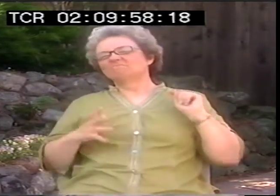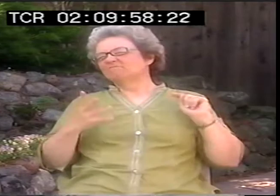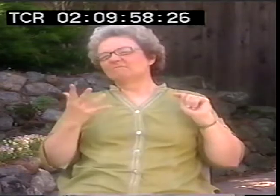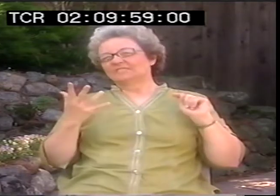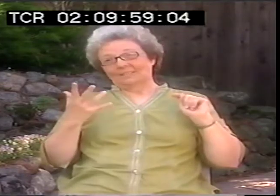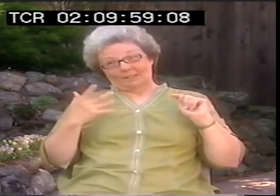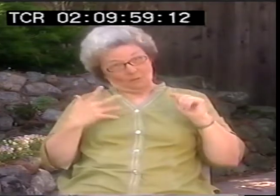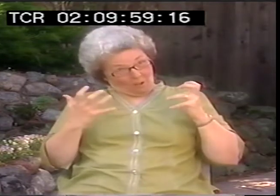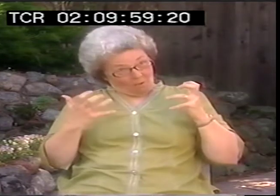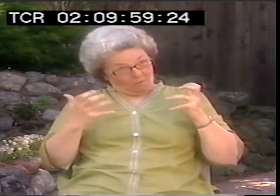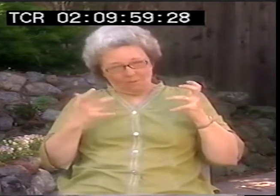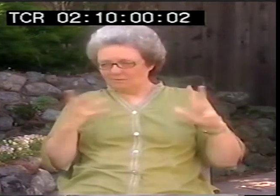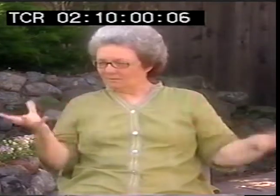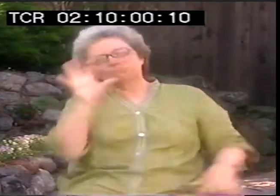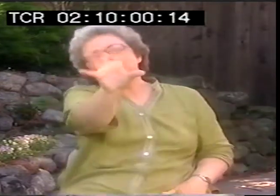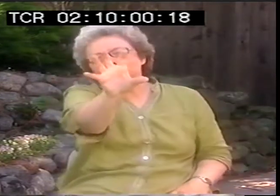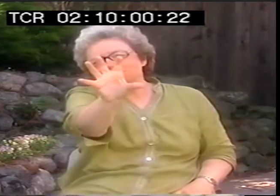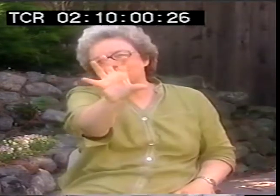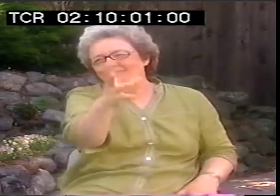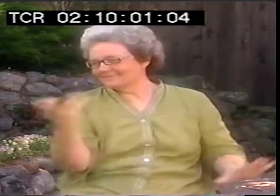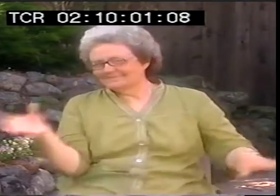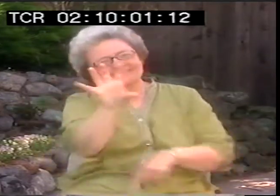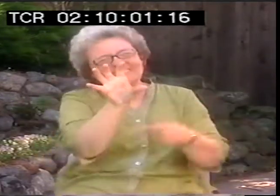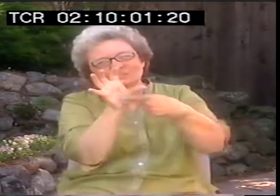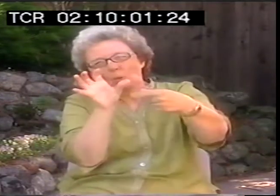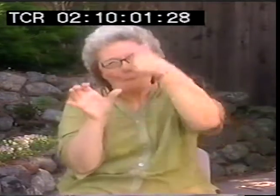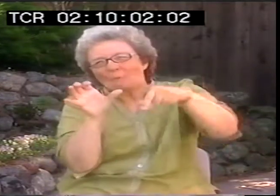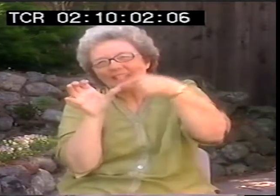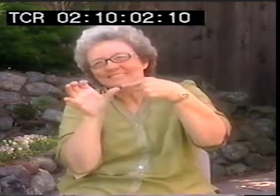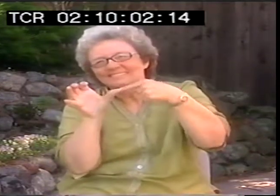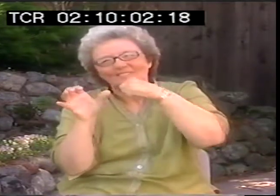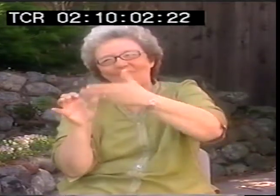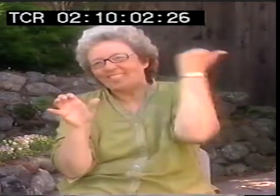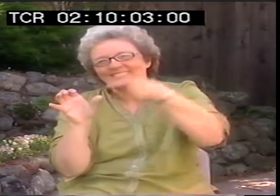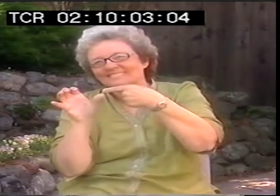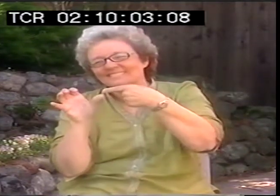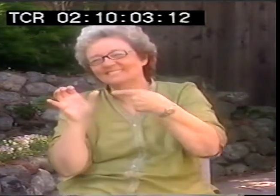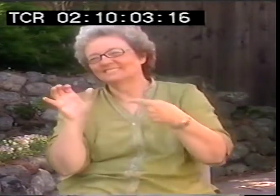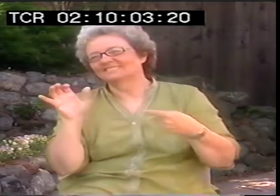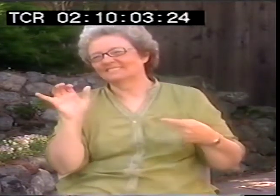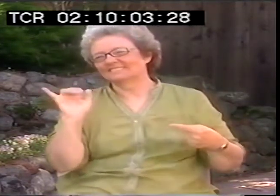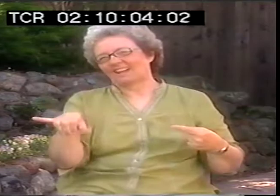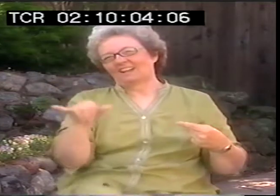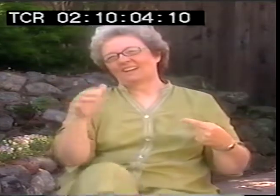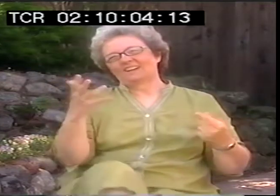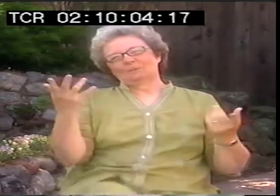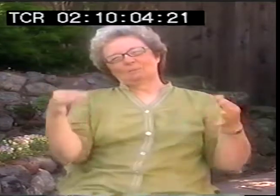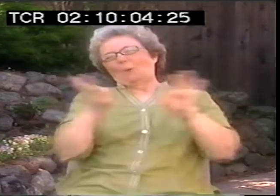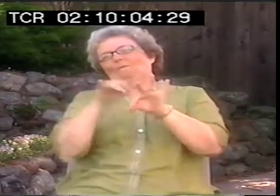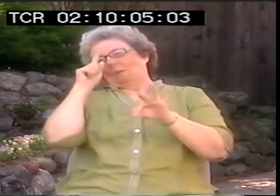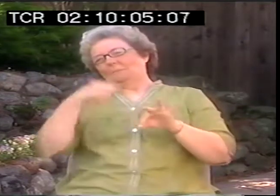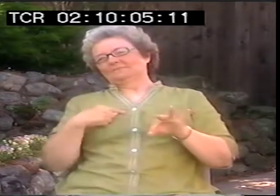I want to show people what is going on in our lives. That's what's important for me. And I want to put it square in their face